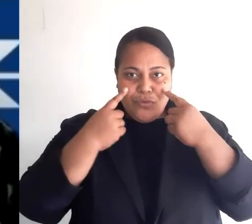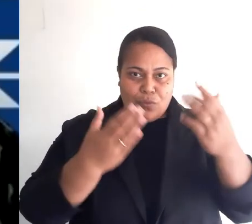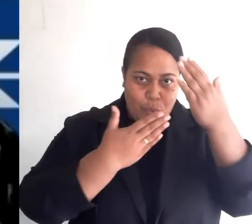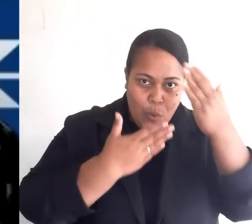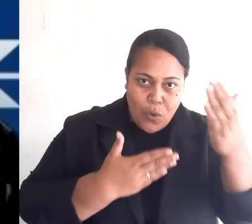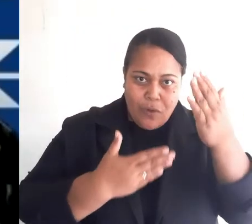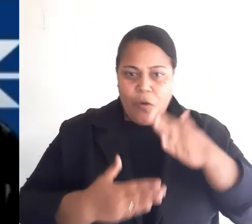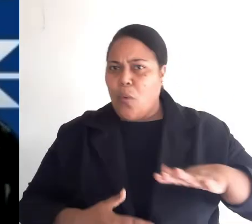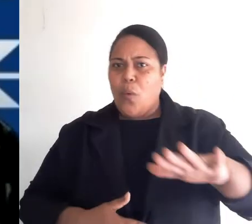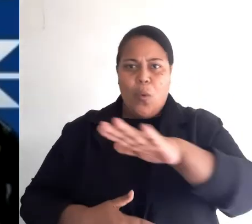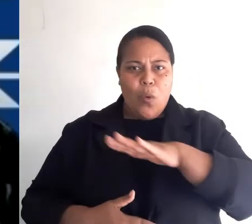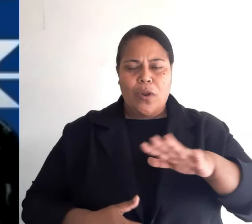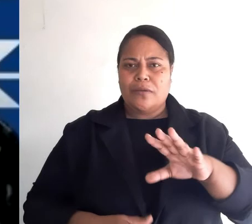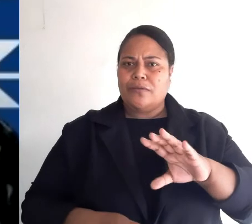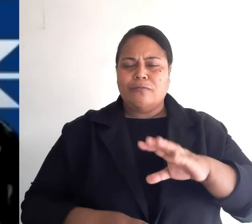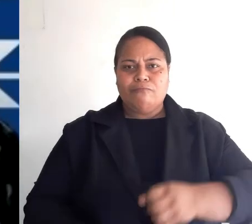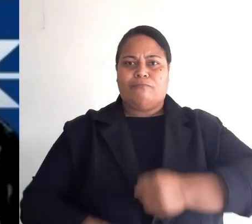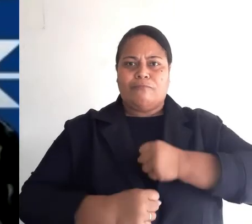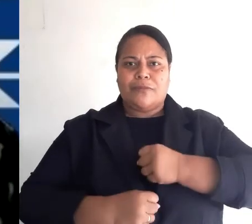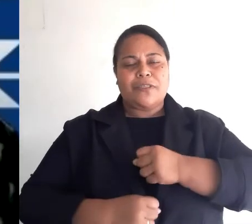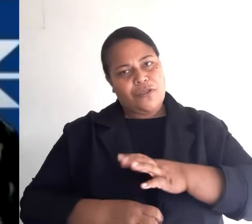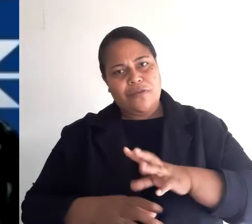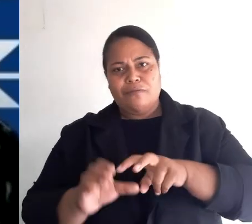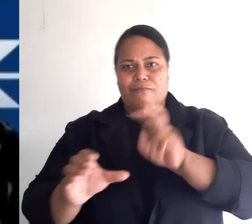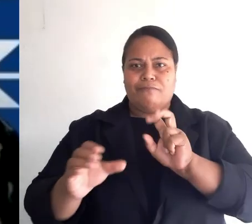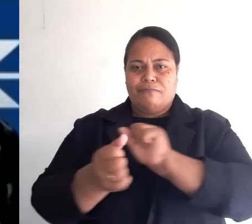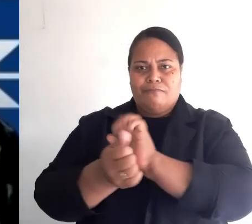of those who’ve survived. It’s a silent encouragement